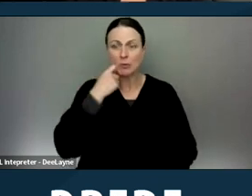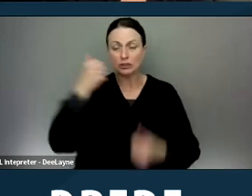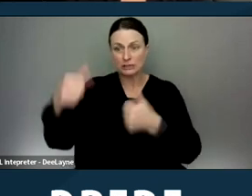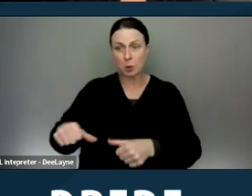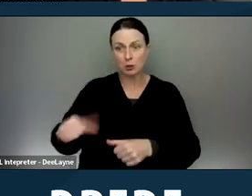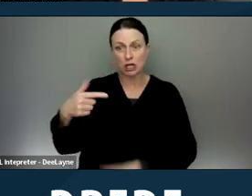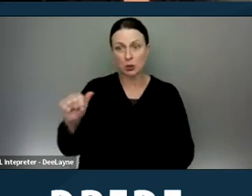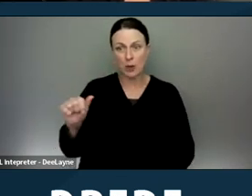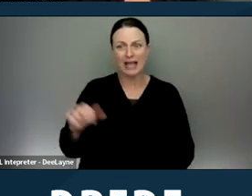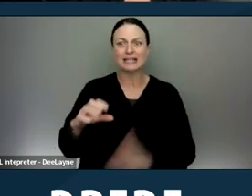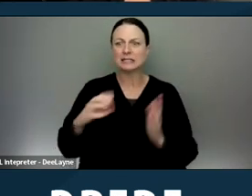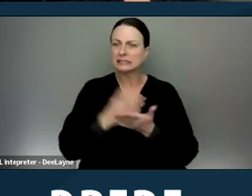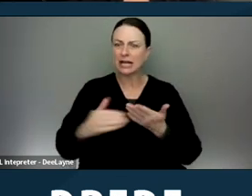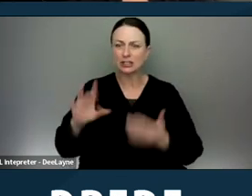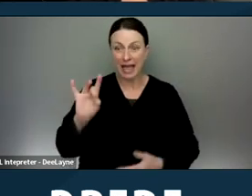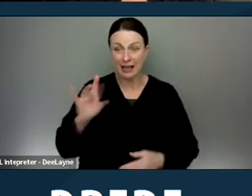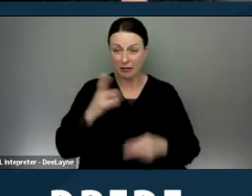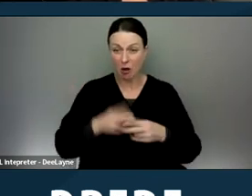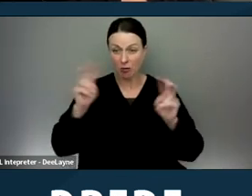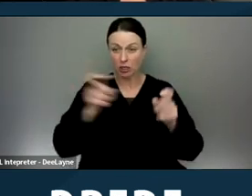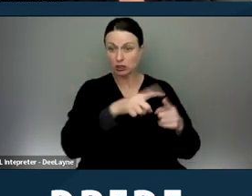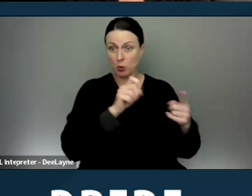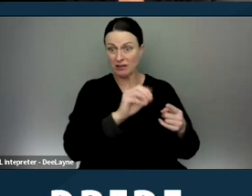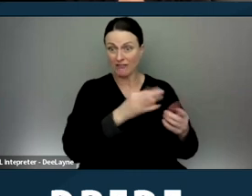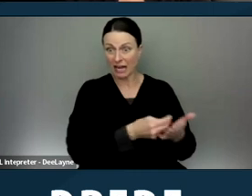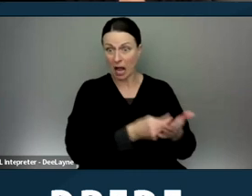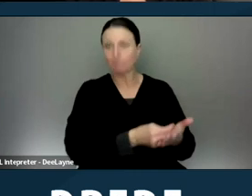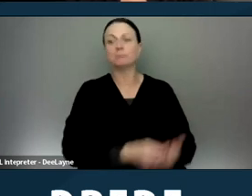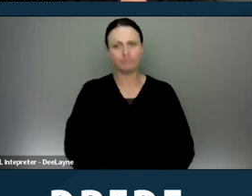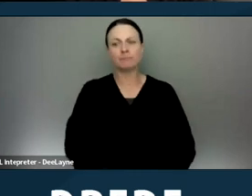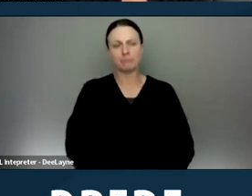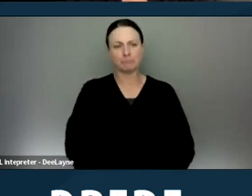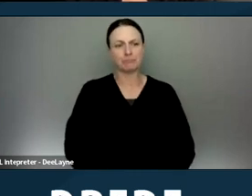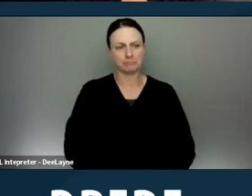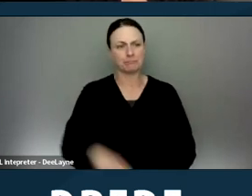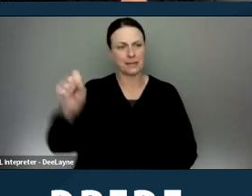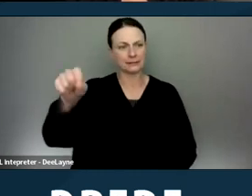is Section Eight considered a source of income? Yes it is. Next slide please.